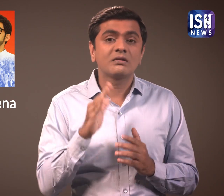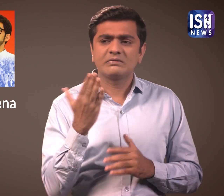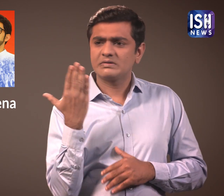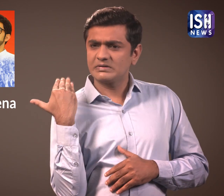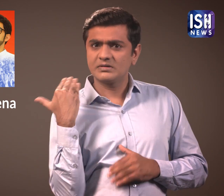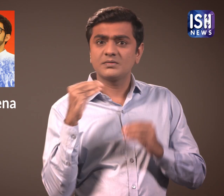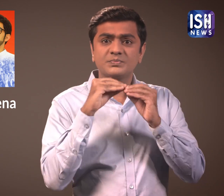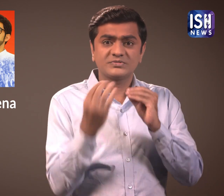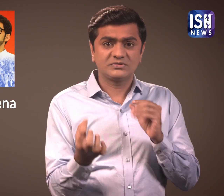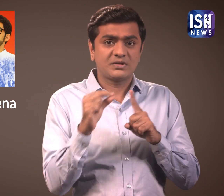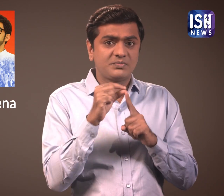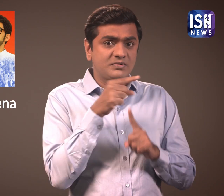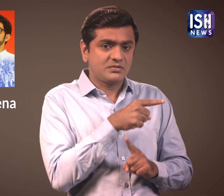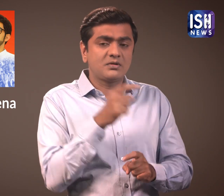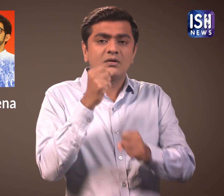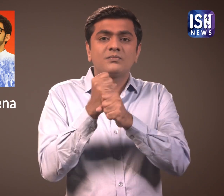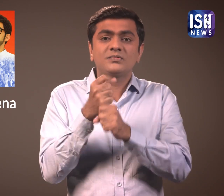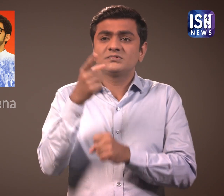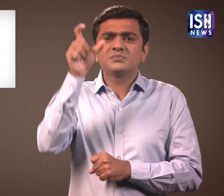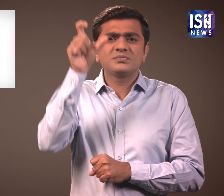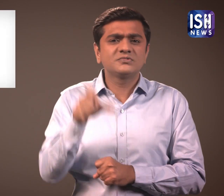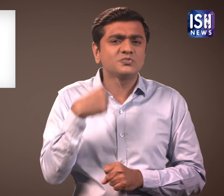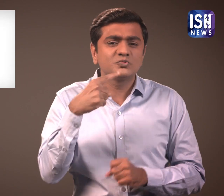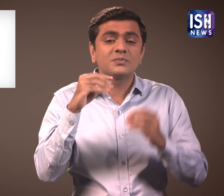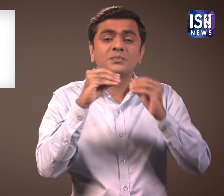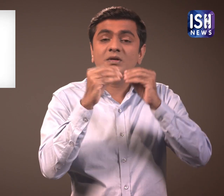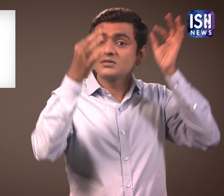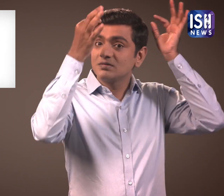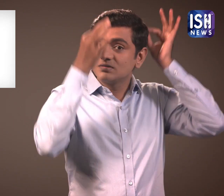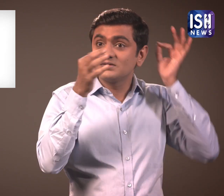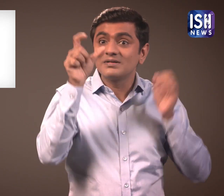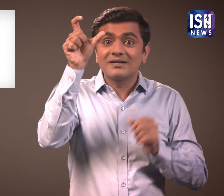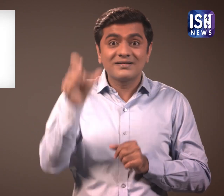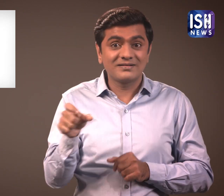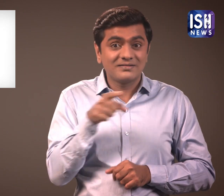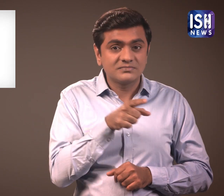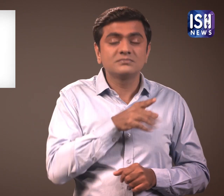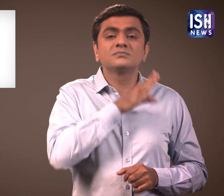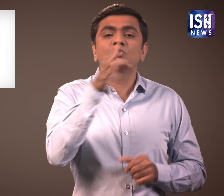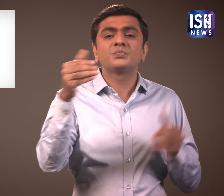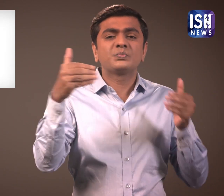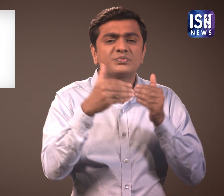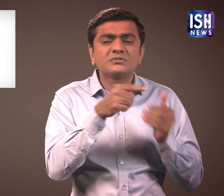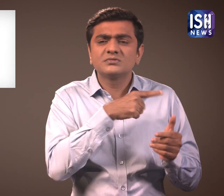The BJP met Governor Bhagat Singh Koshyari